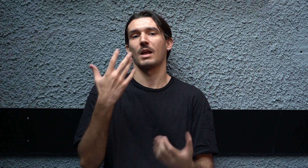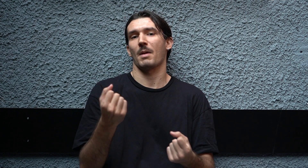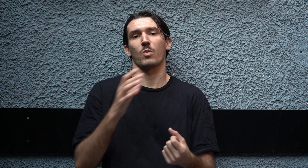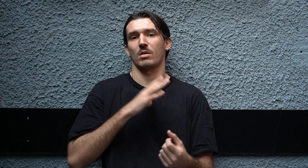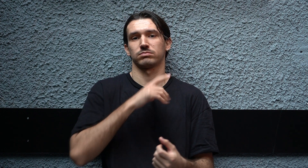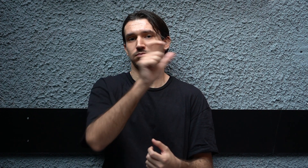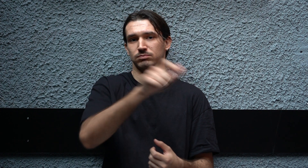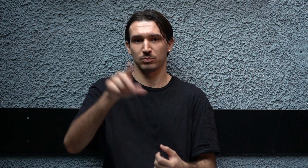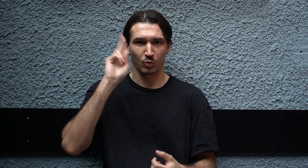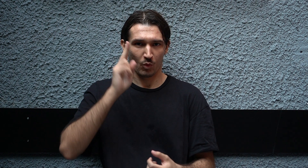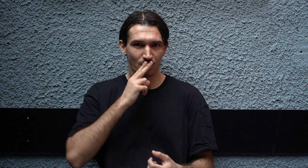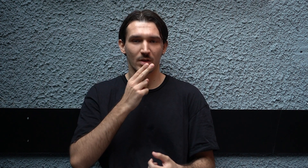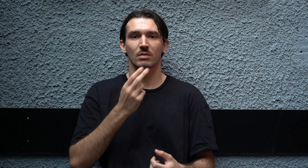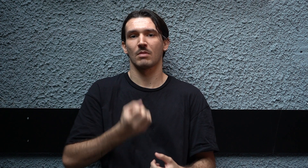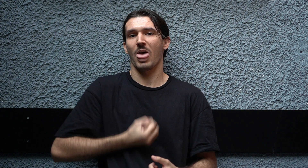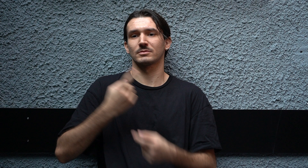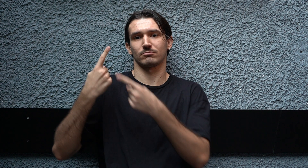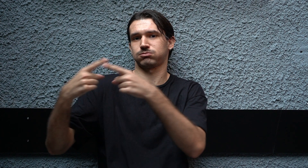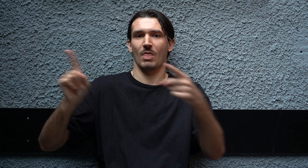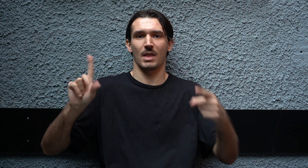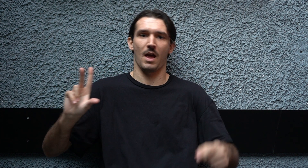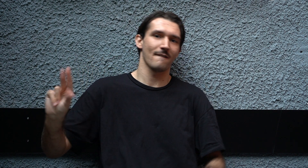The way deaf people perceive sound is very different.